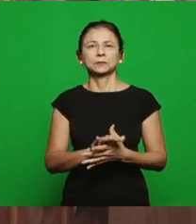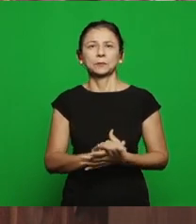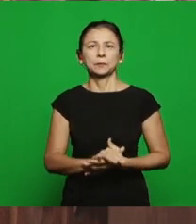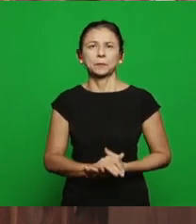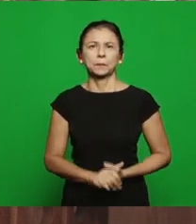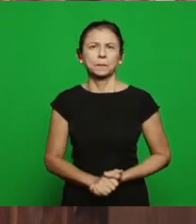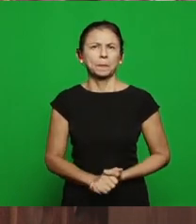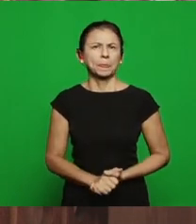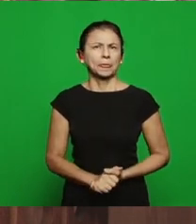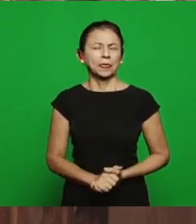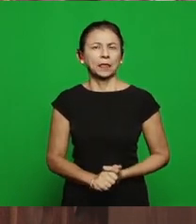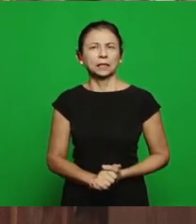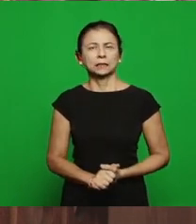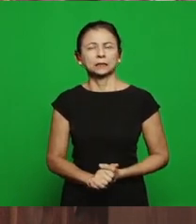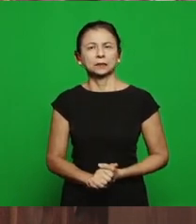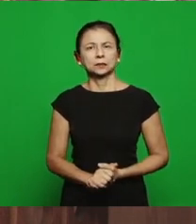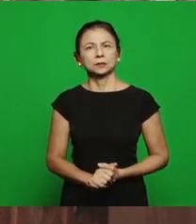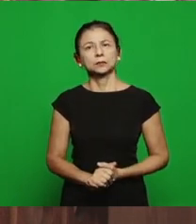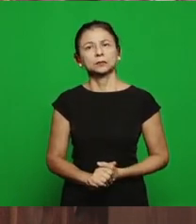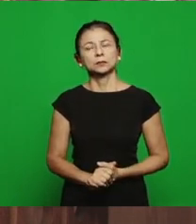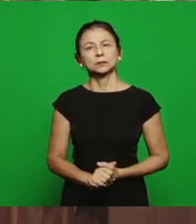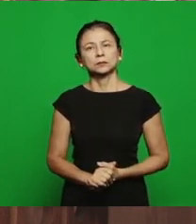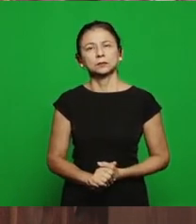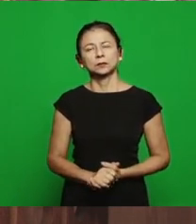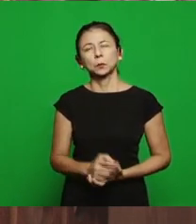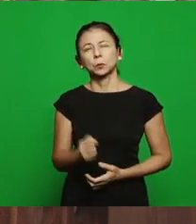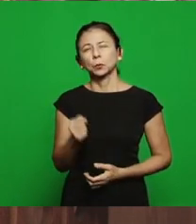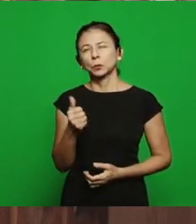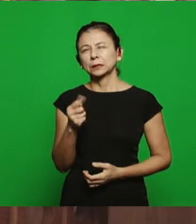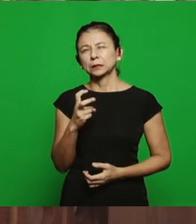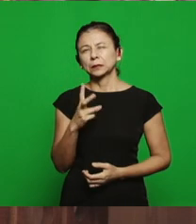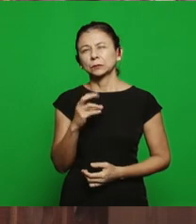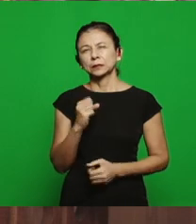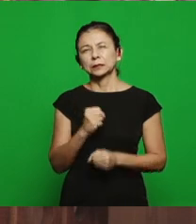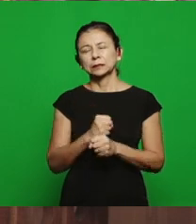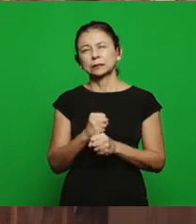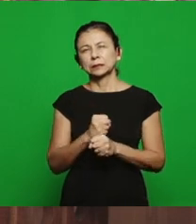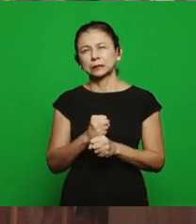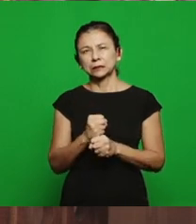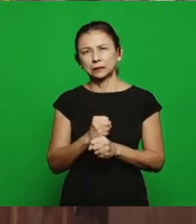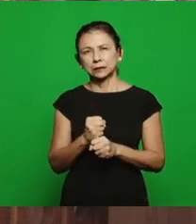50 years that have been brought in the seminars